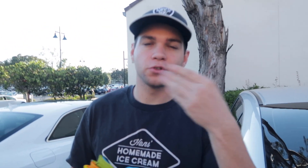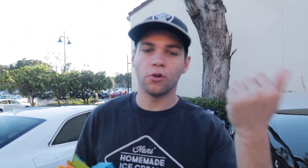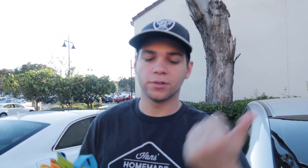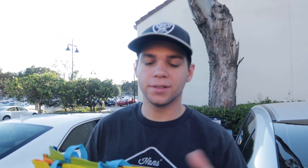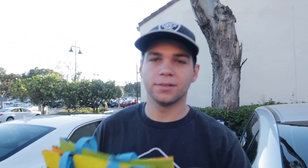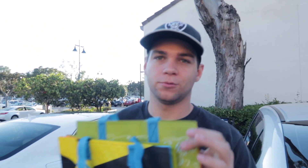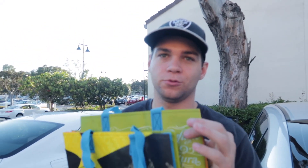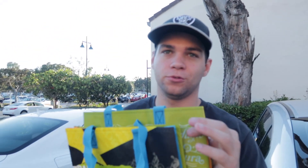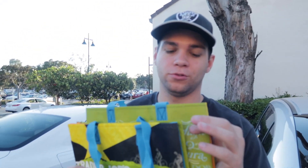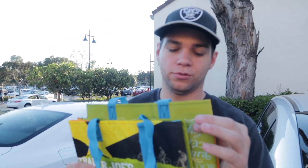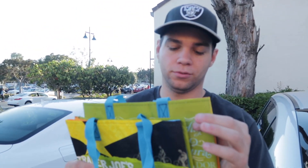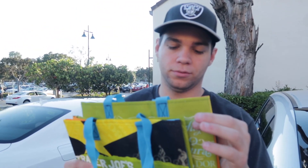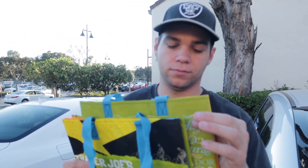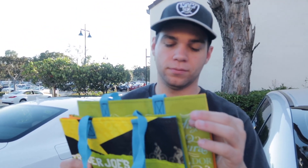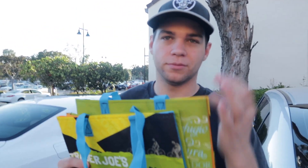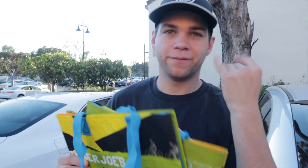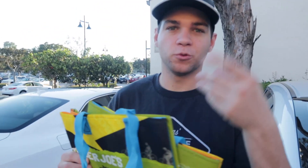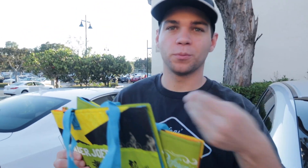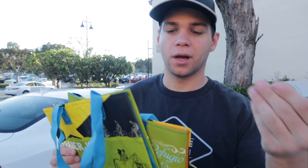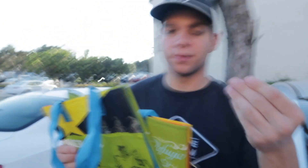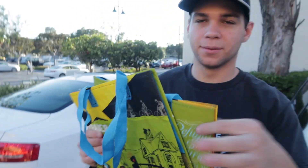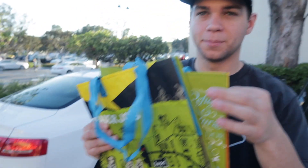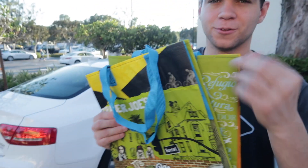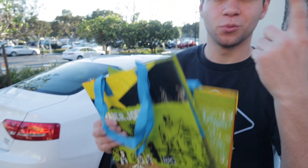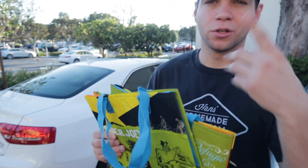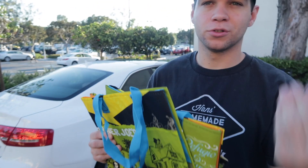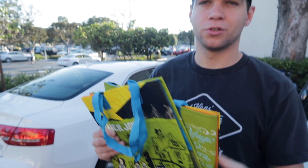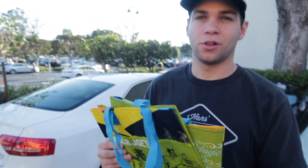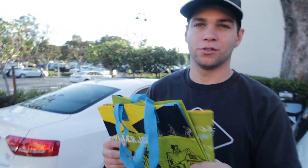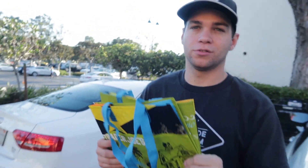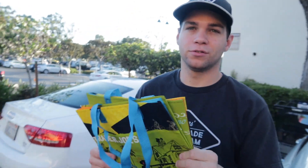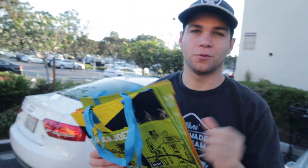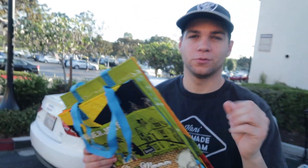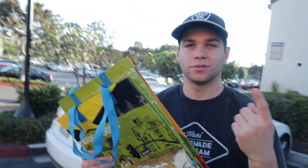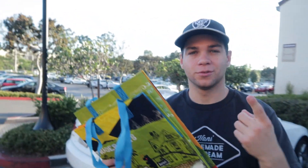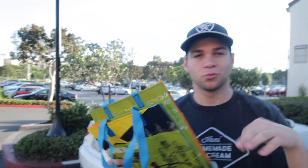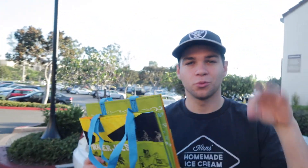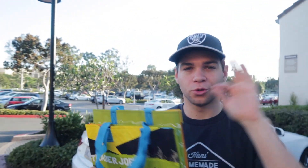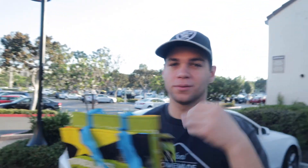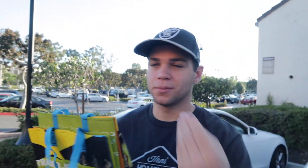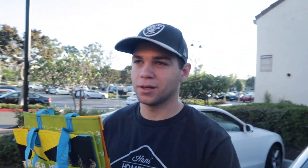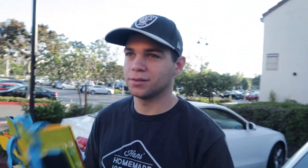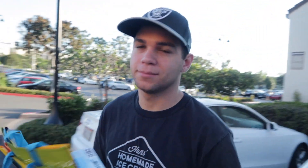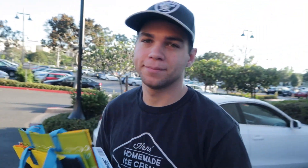Only one dollar each If you buy them. It's one dollar So it's just worth to buy them